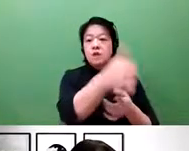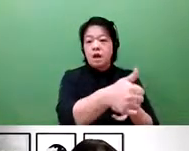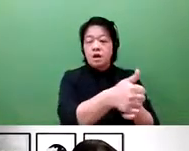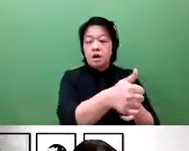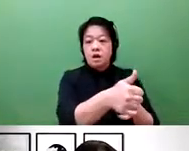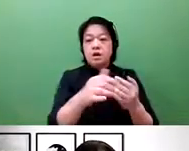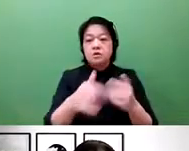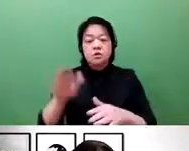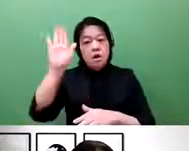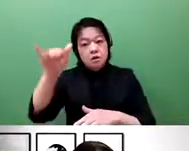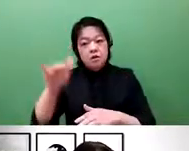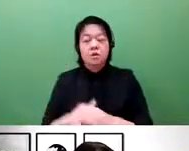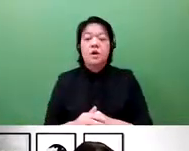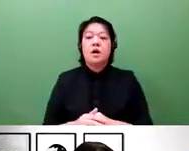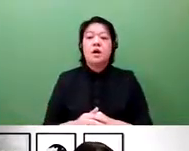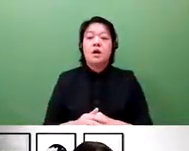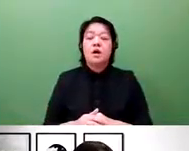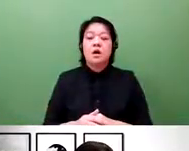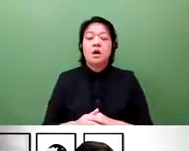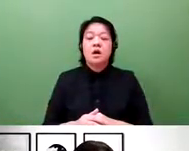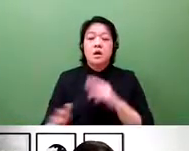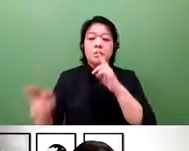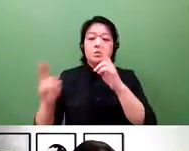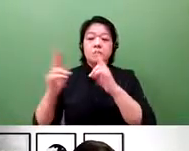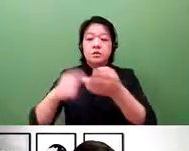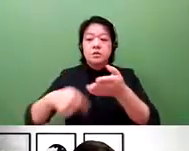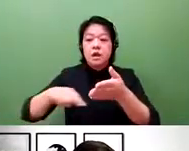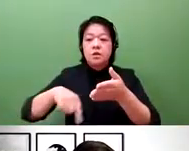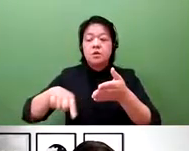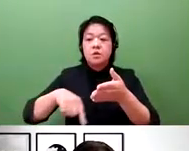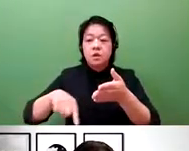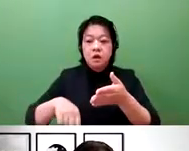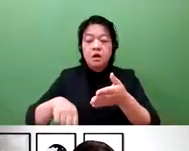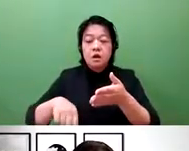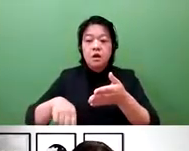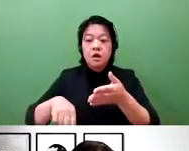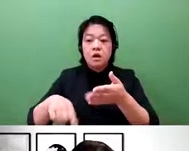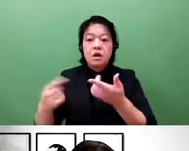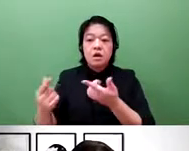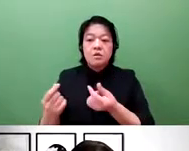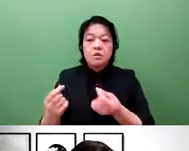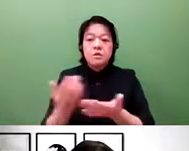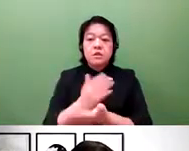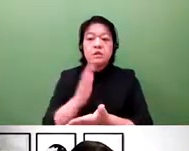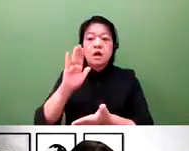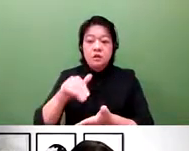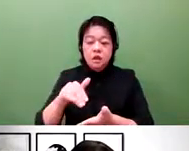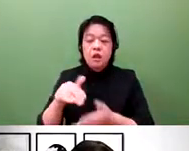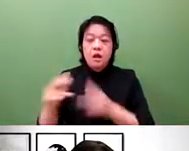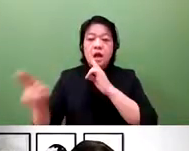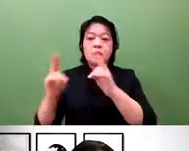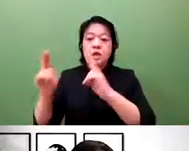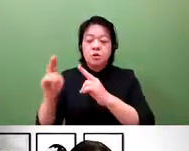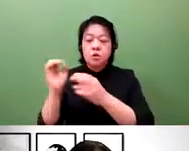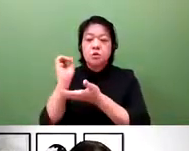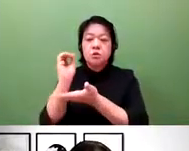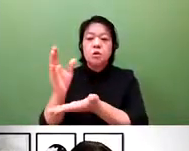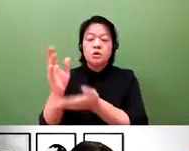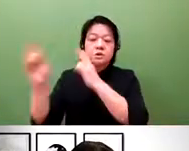we find that in the early stage, the angel investors will step up. They will assist.